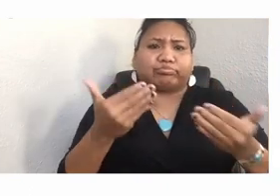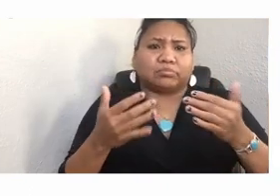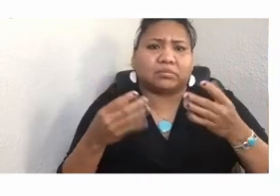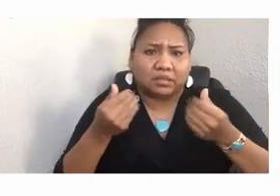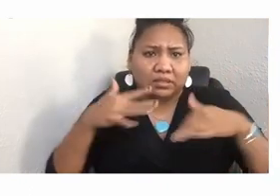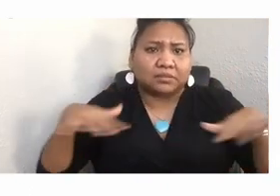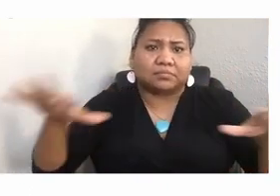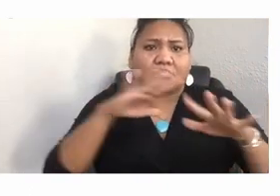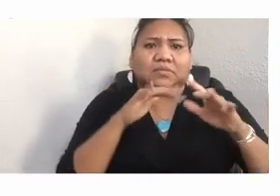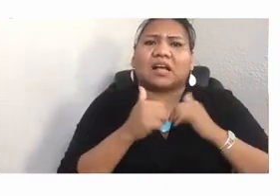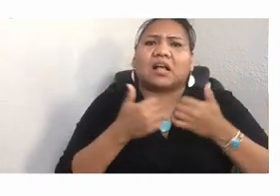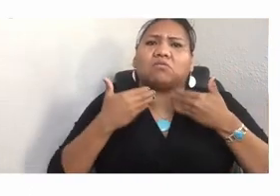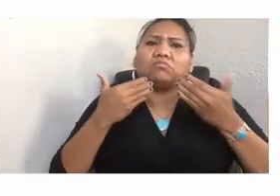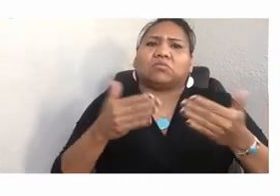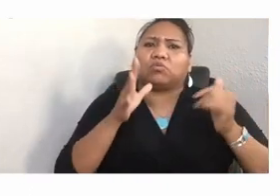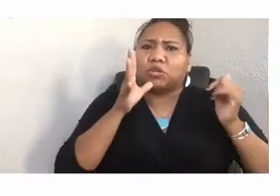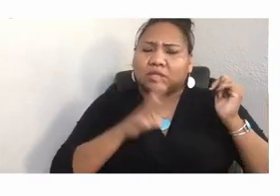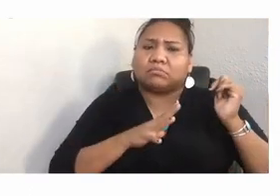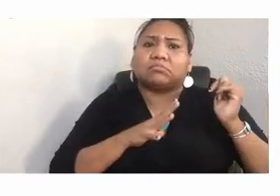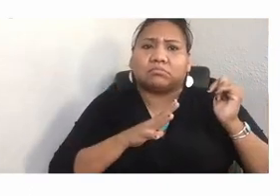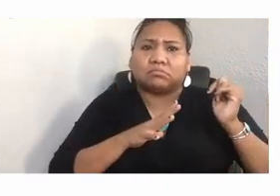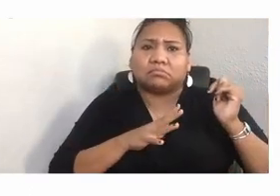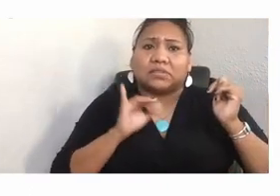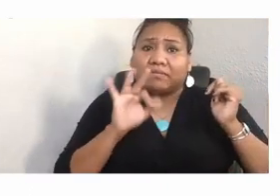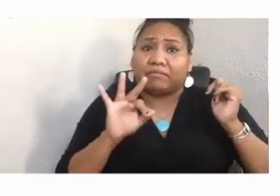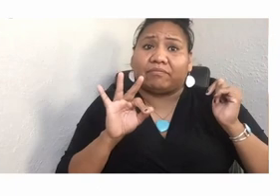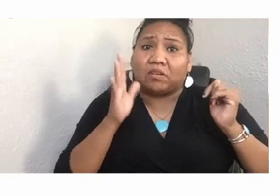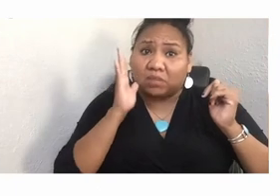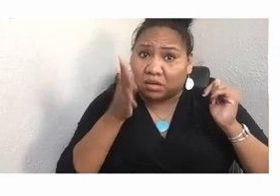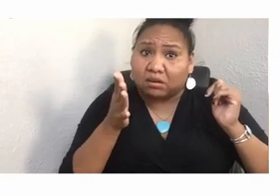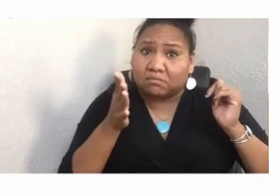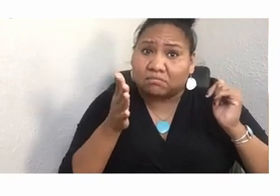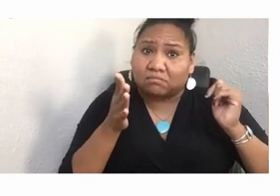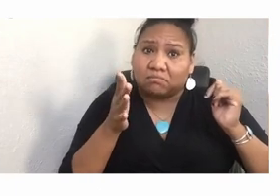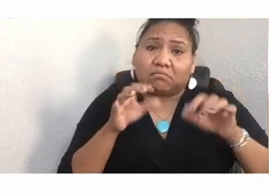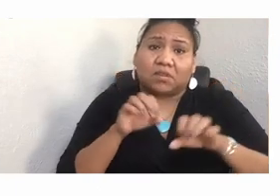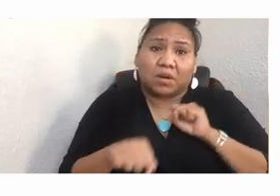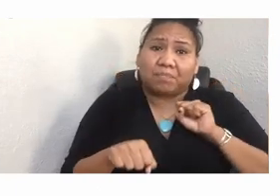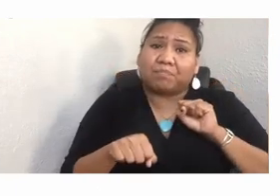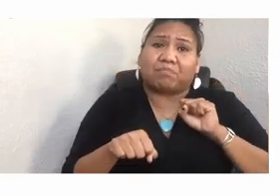If we're willing to penetrate the Earth for her natural resources, unafraid of the consequences,